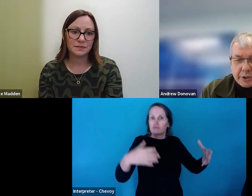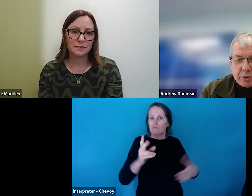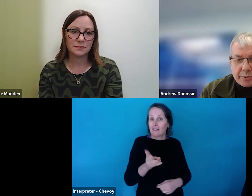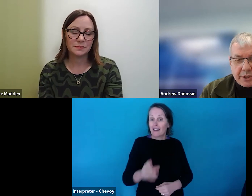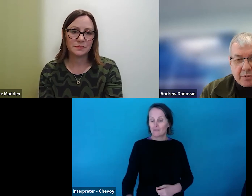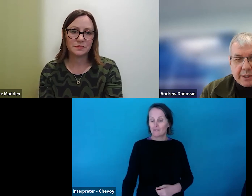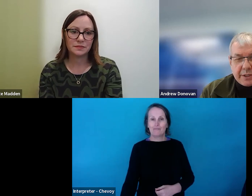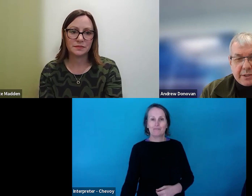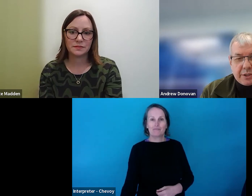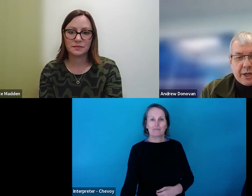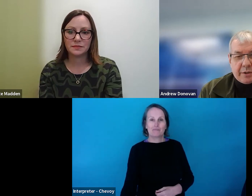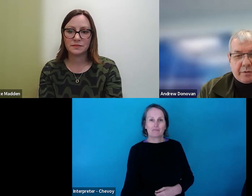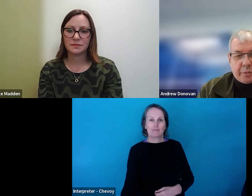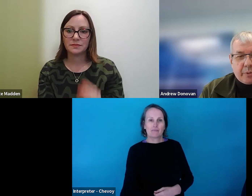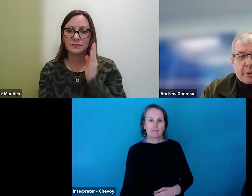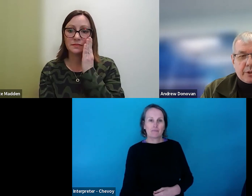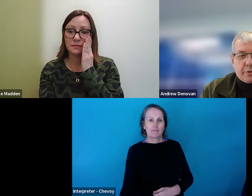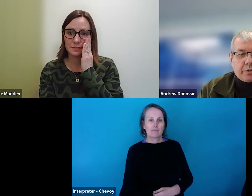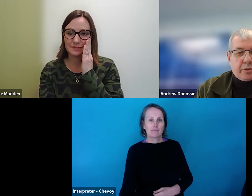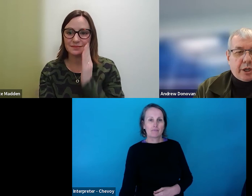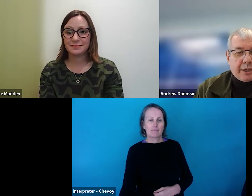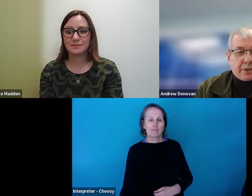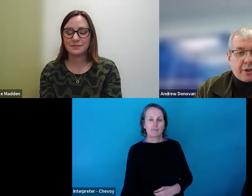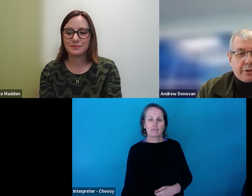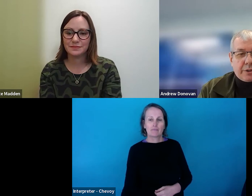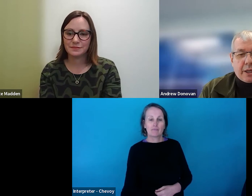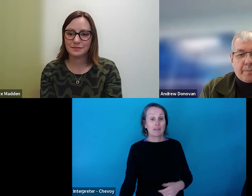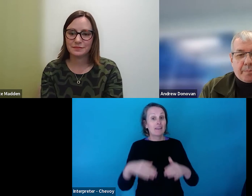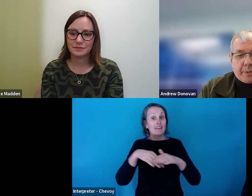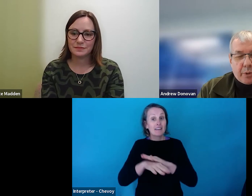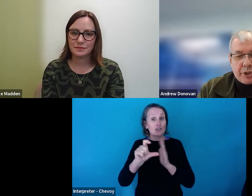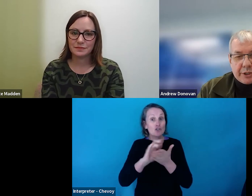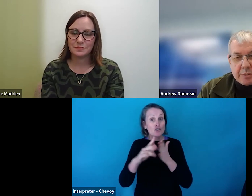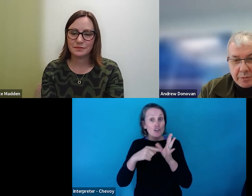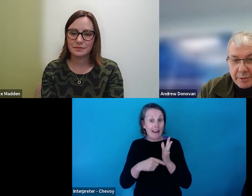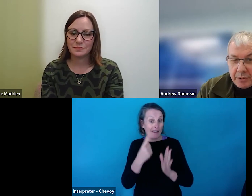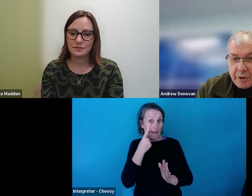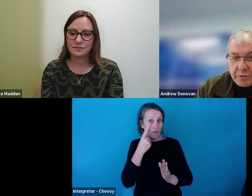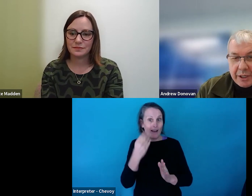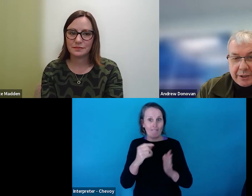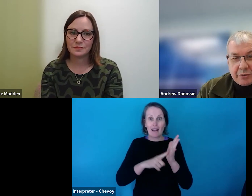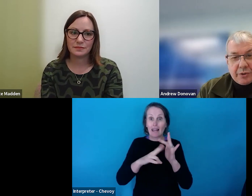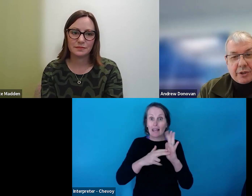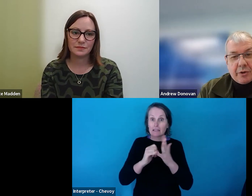dropped some links in the chat for people, the direct links to those project descriptions. But also a direct